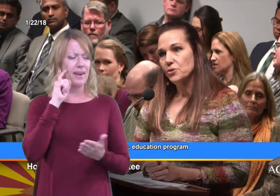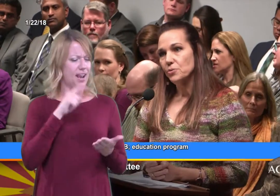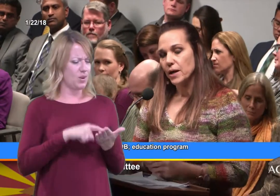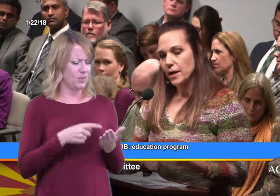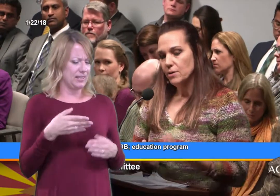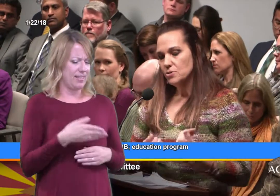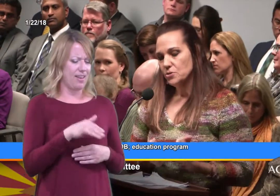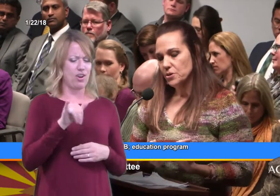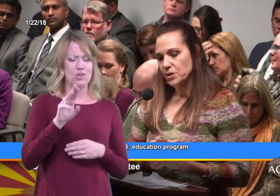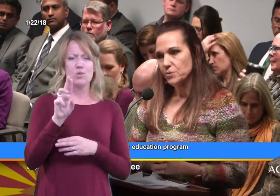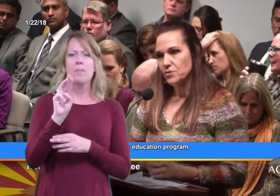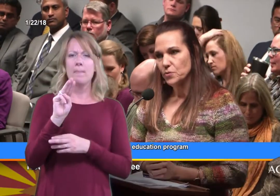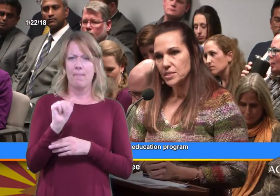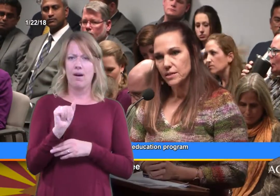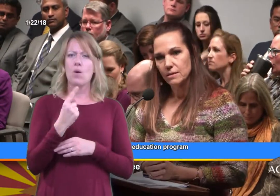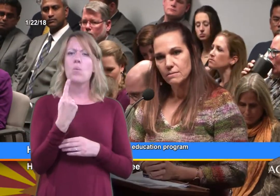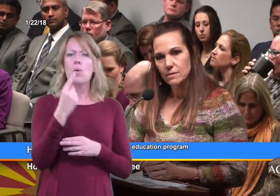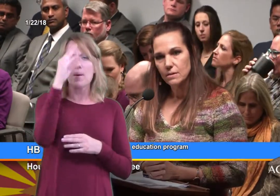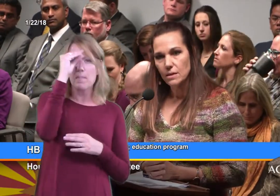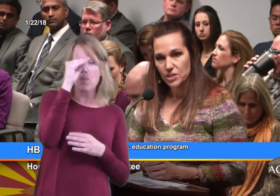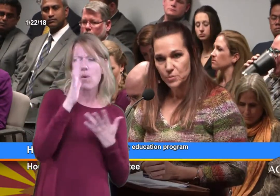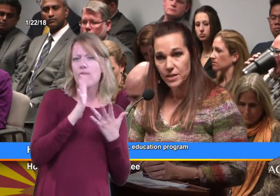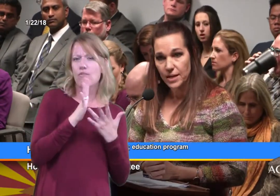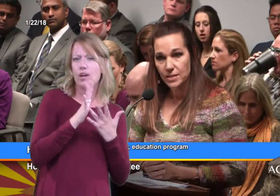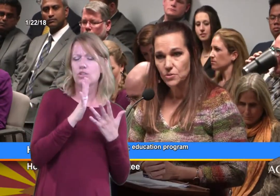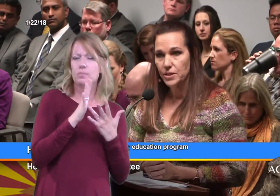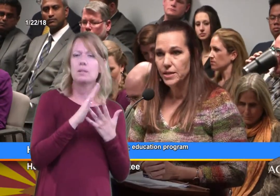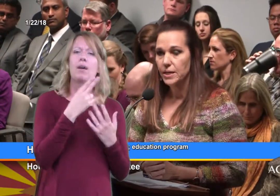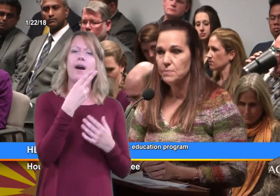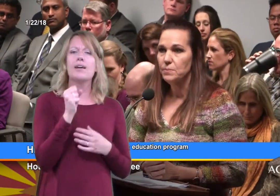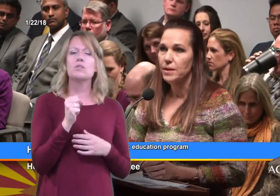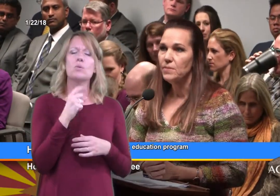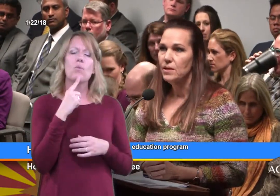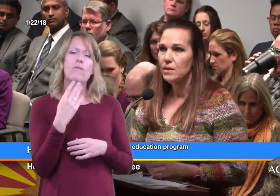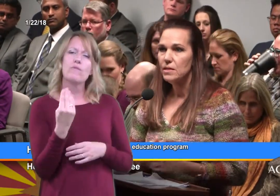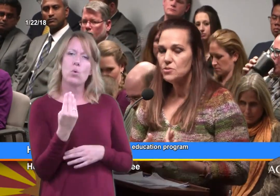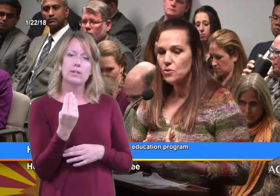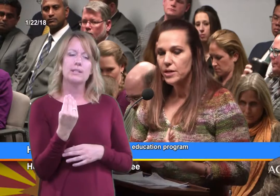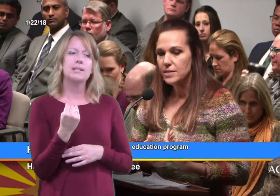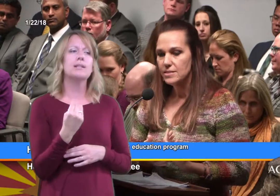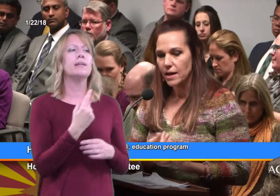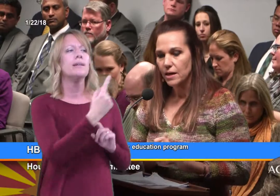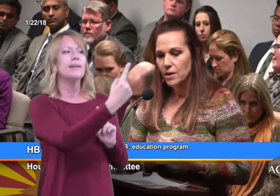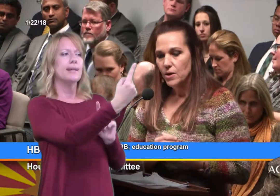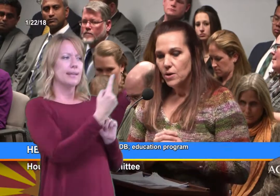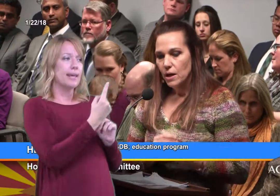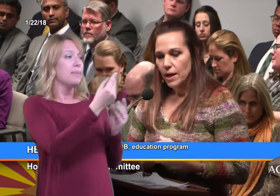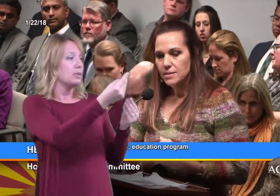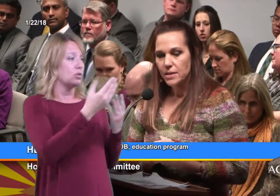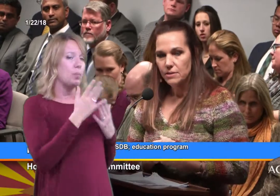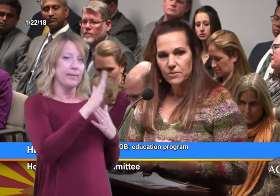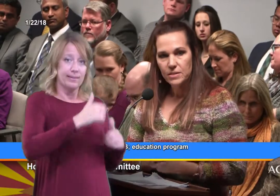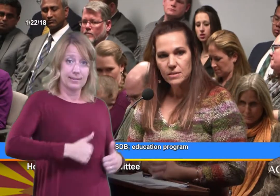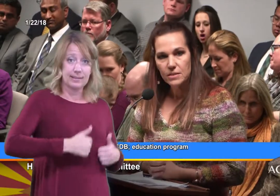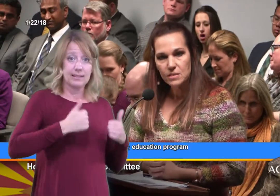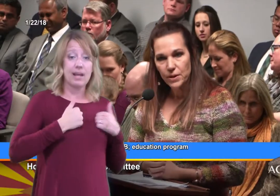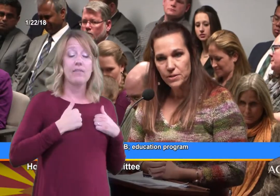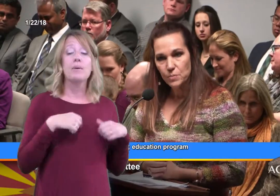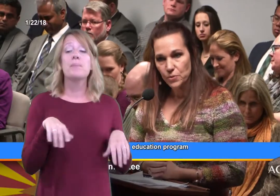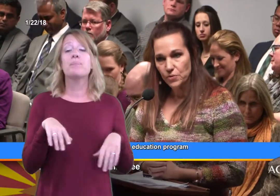I had a student. When he was 14, freshman in high school, he came to me and his story is that as an infant his parents both died.